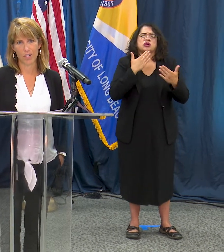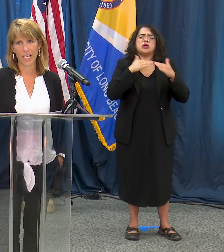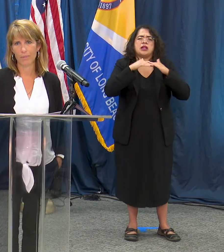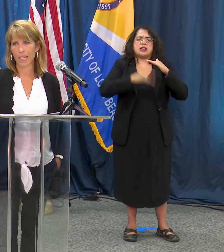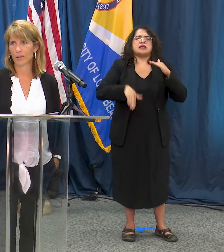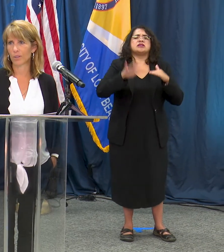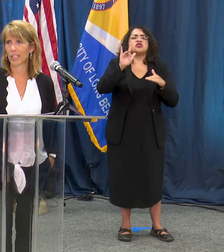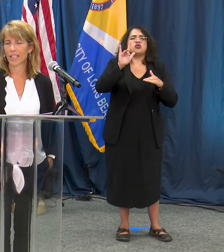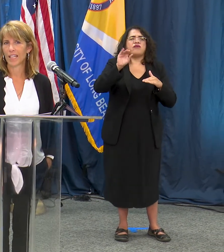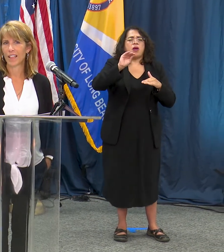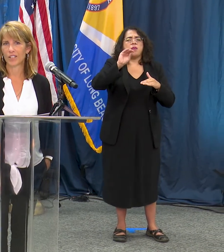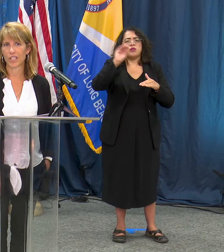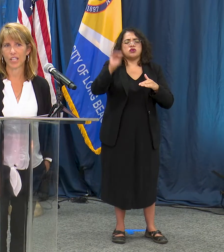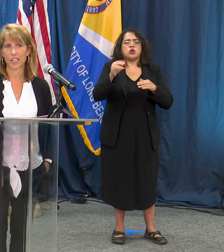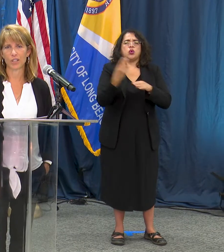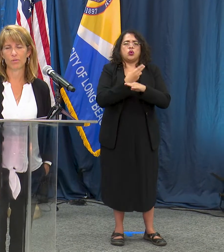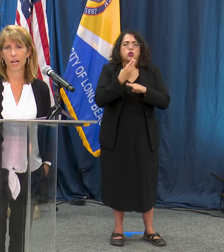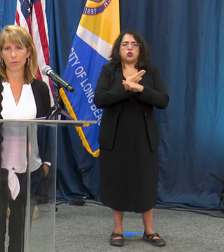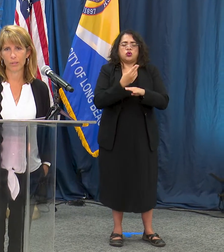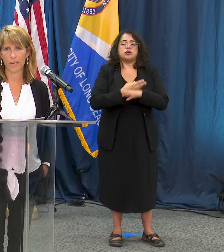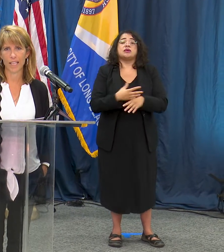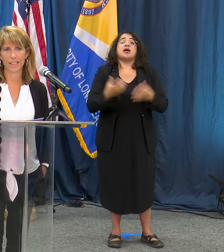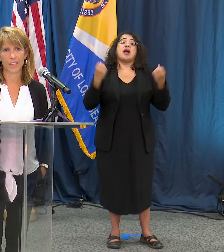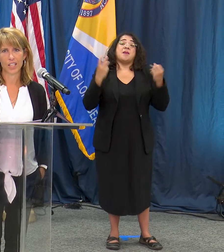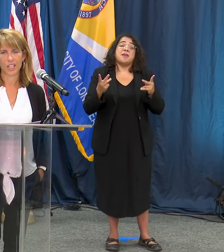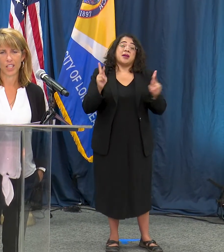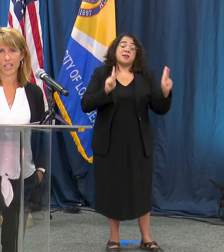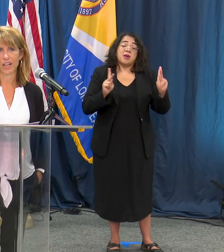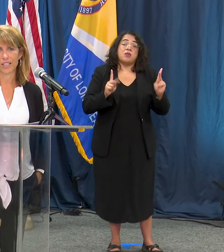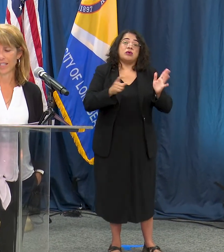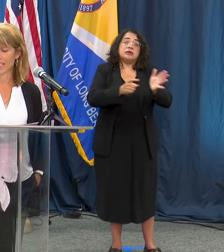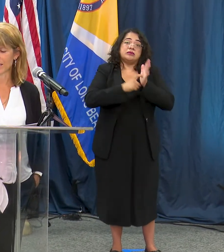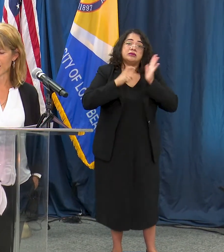want to get back to work, there's just an incredible demand on our testing sites